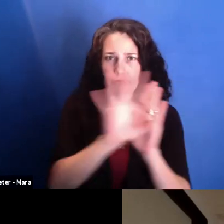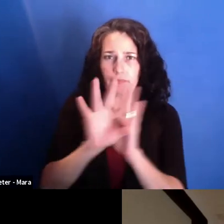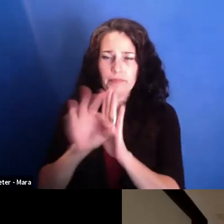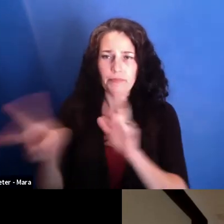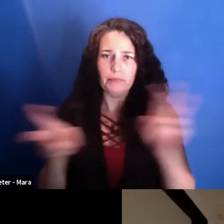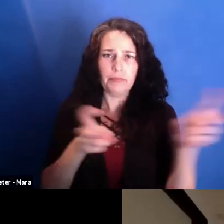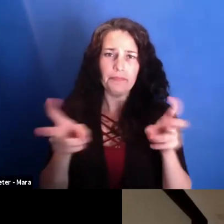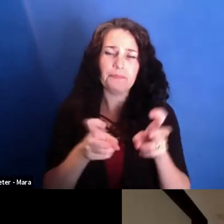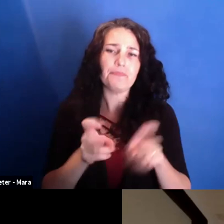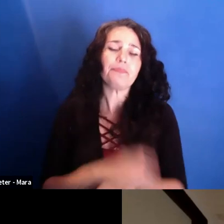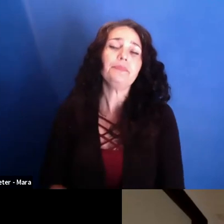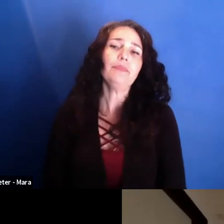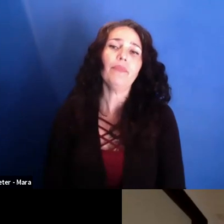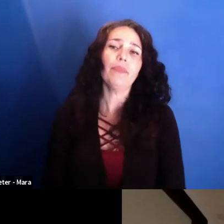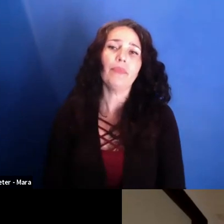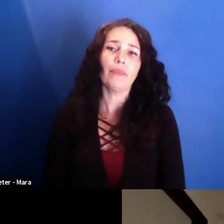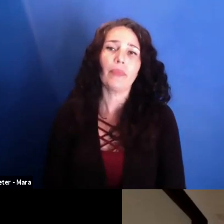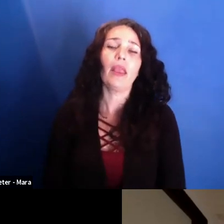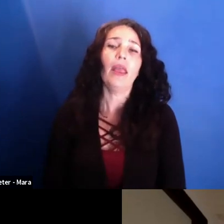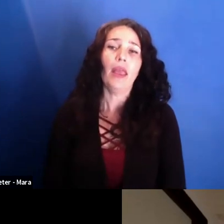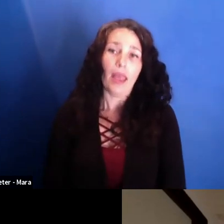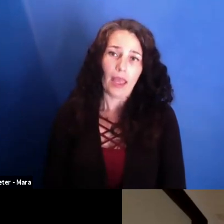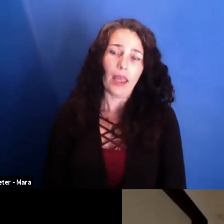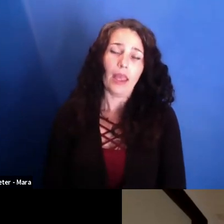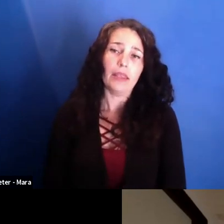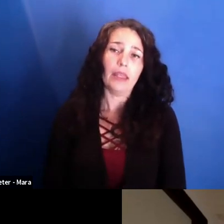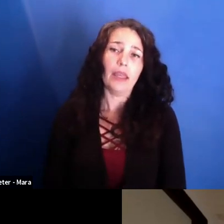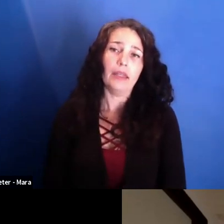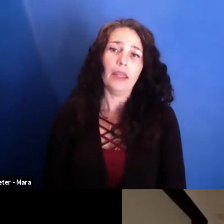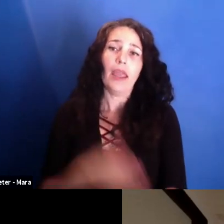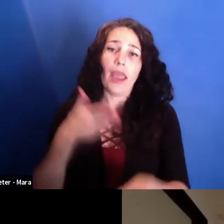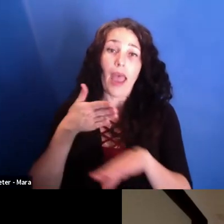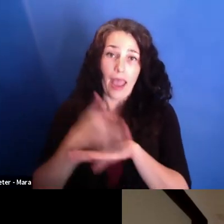And then once people see that you're not judging,